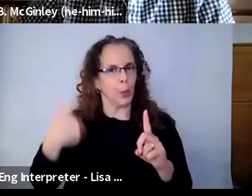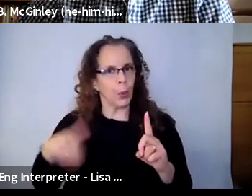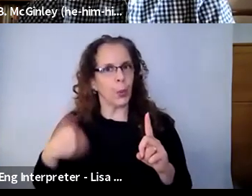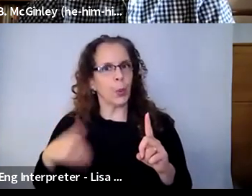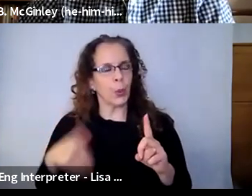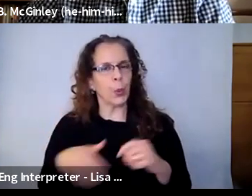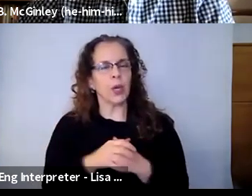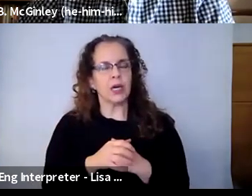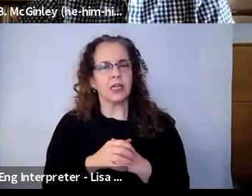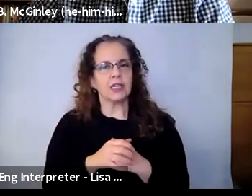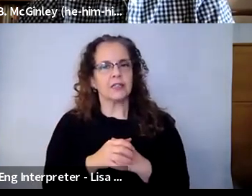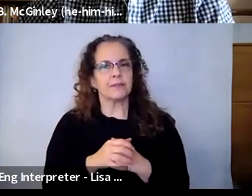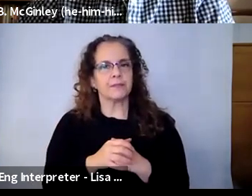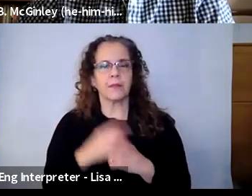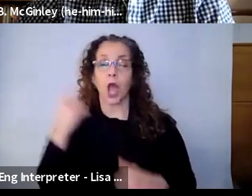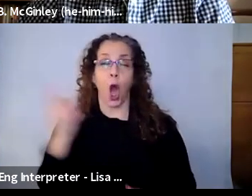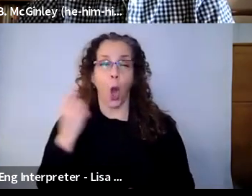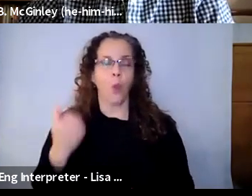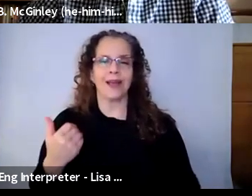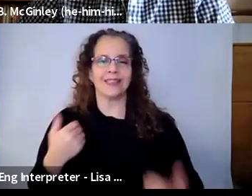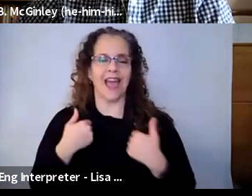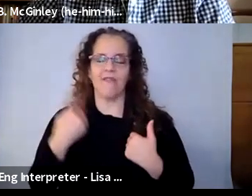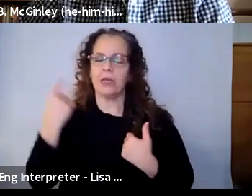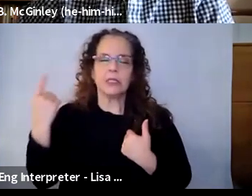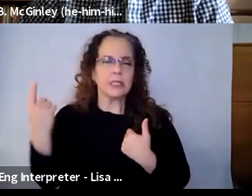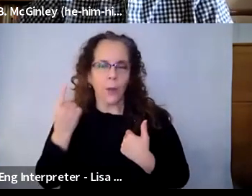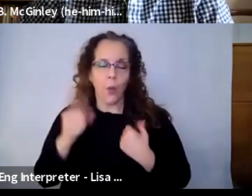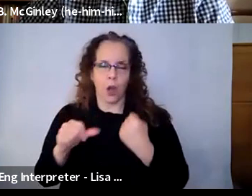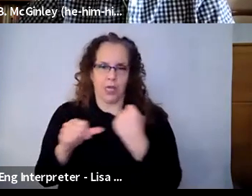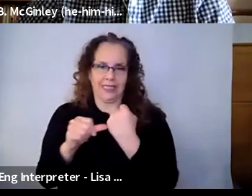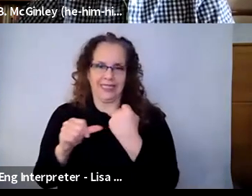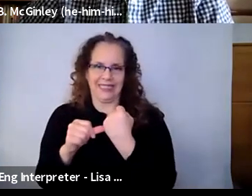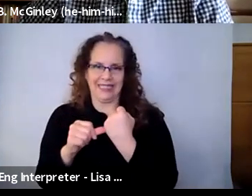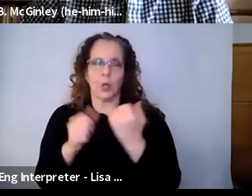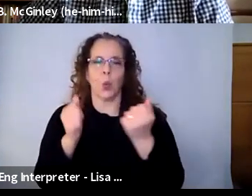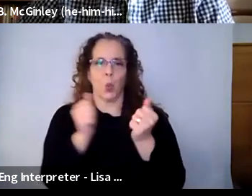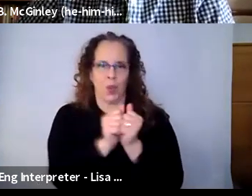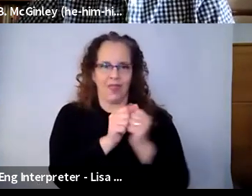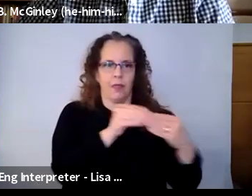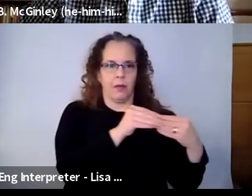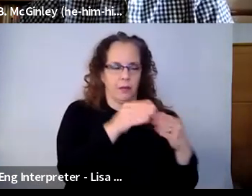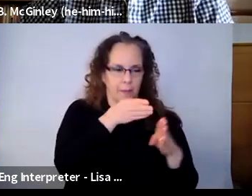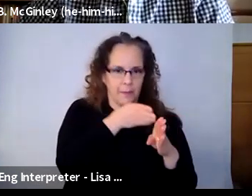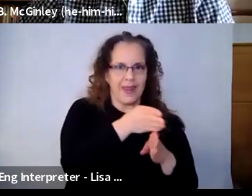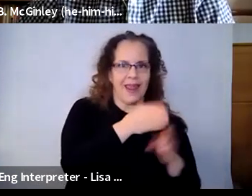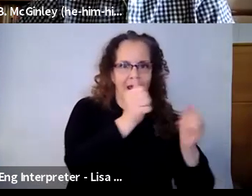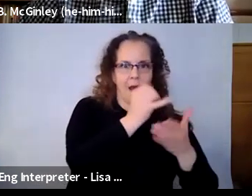to always have a technical assistant or an artist assistant with the lead artist, so that, I know in the past where it might